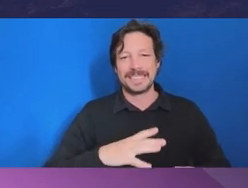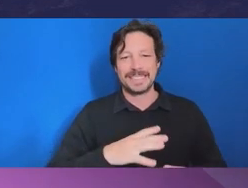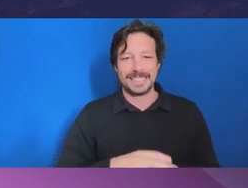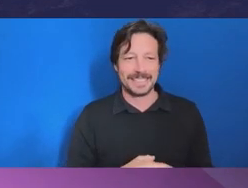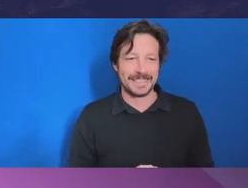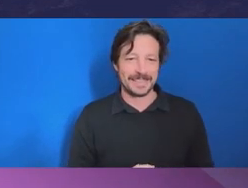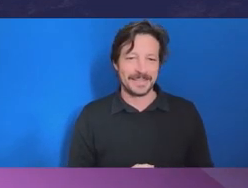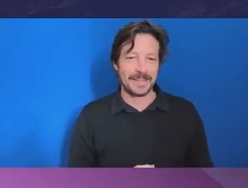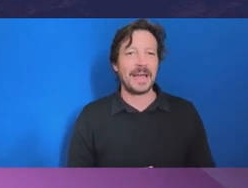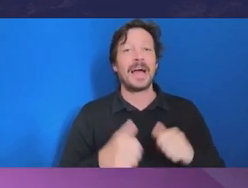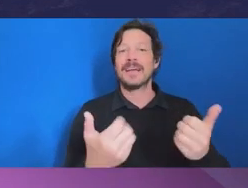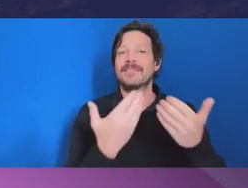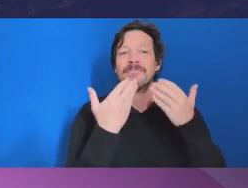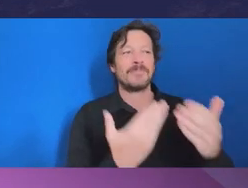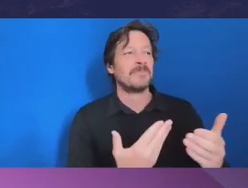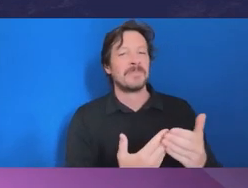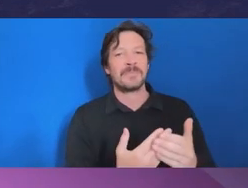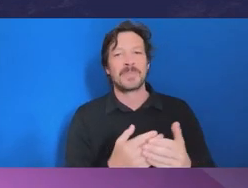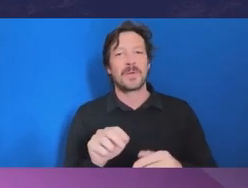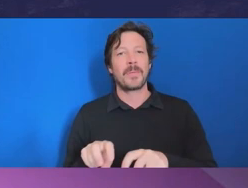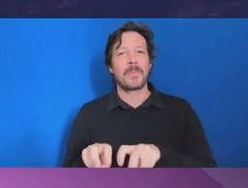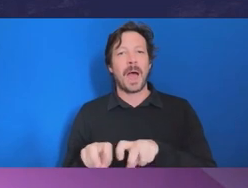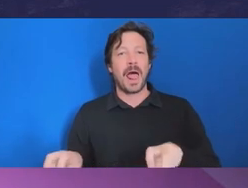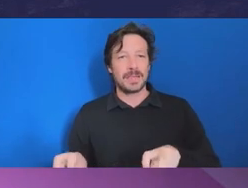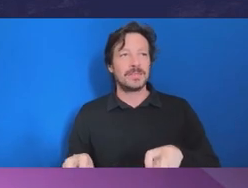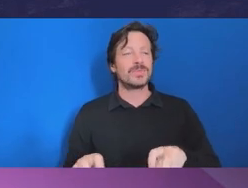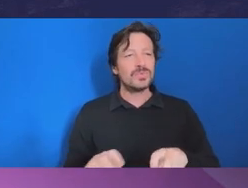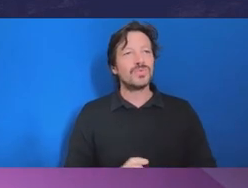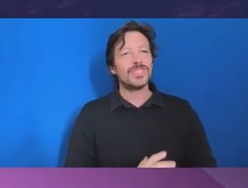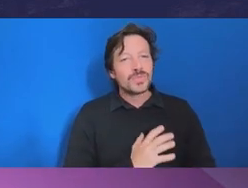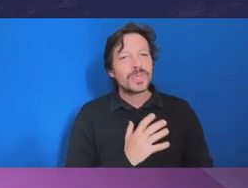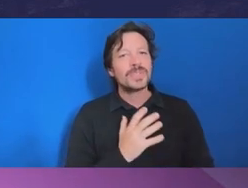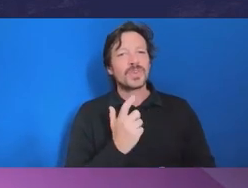Roberta: Thank-you to the panel, it’s been really thought provoking our conversation, I’ve taken a lot from it as